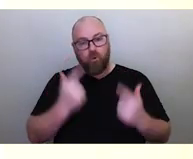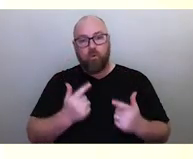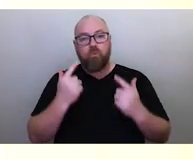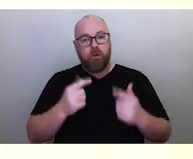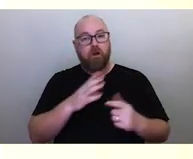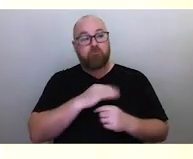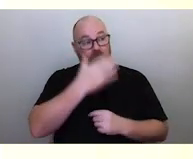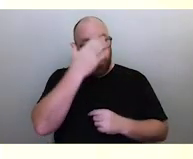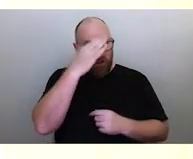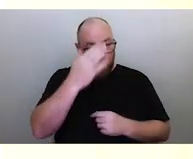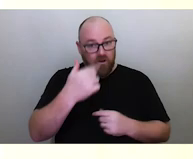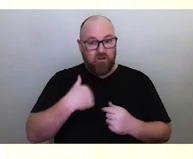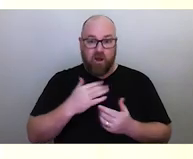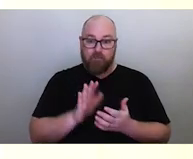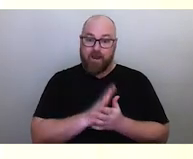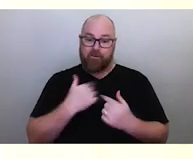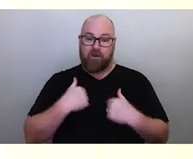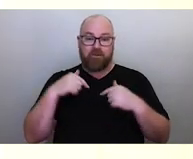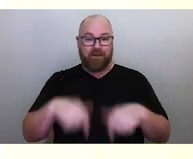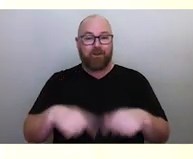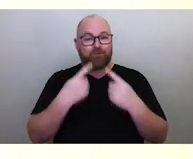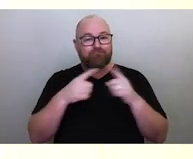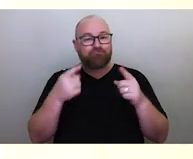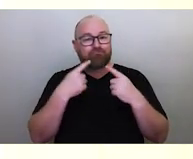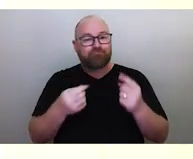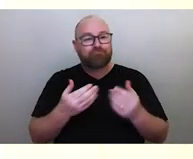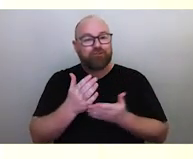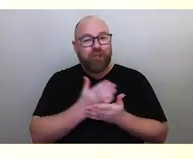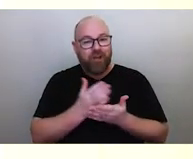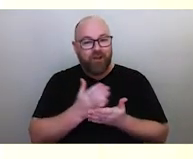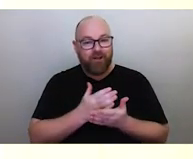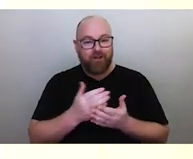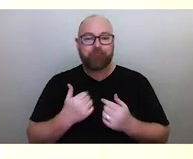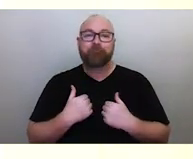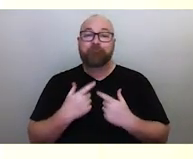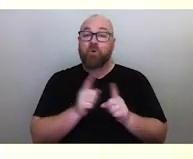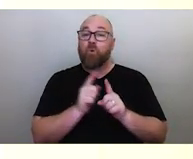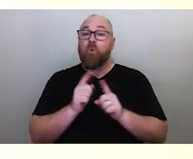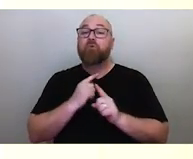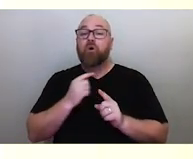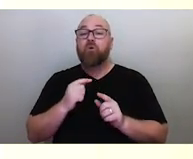to share some of this knowledge with you, and of course to be joined tonight by Uncle Jimmy Smith.